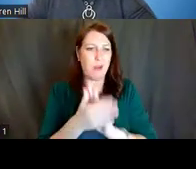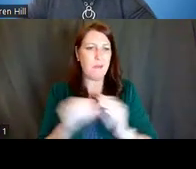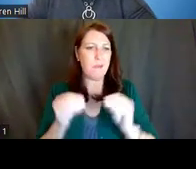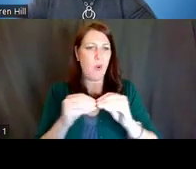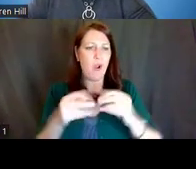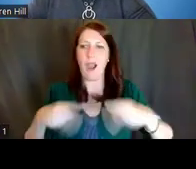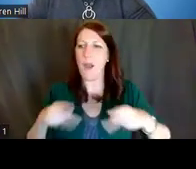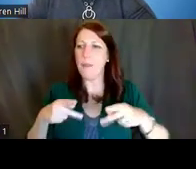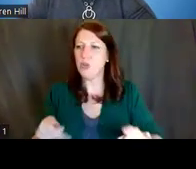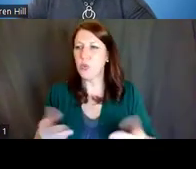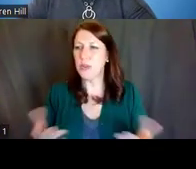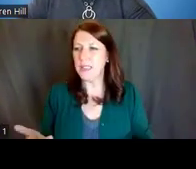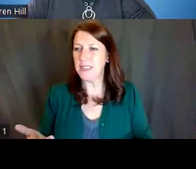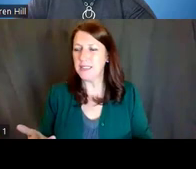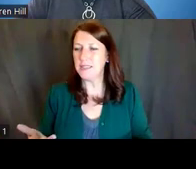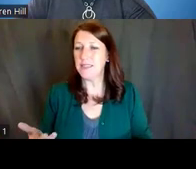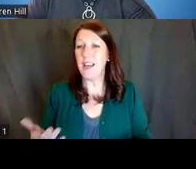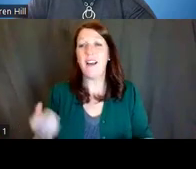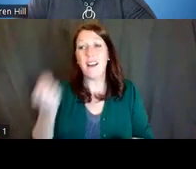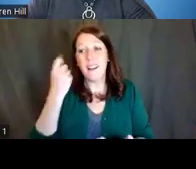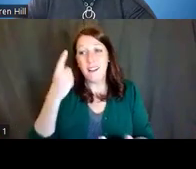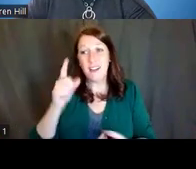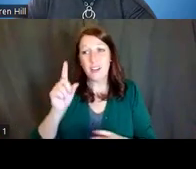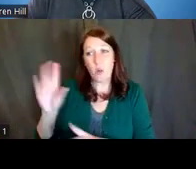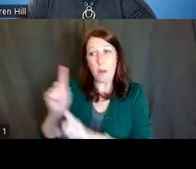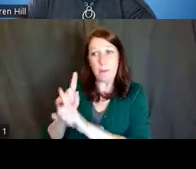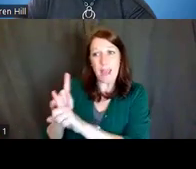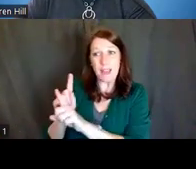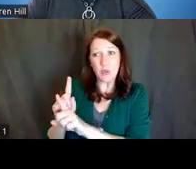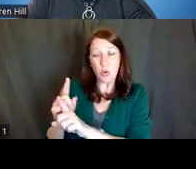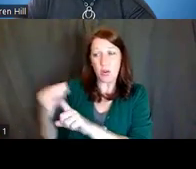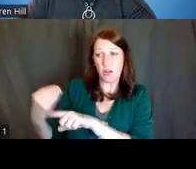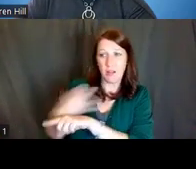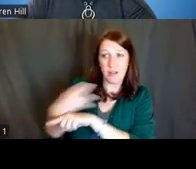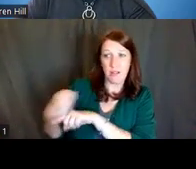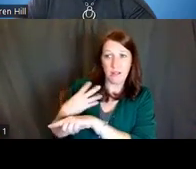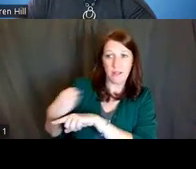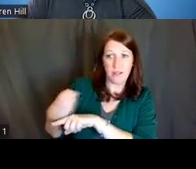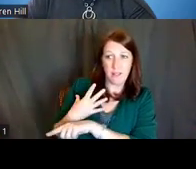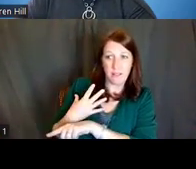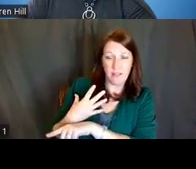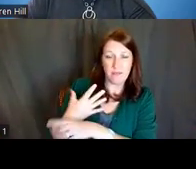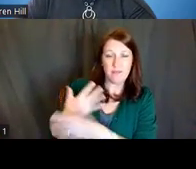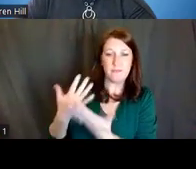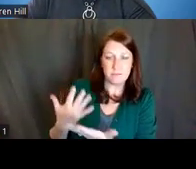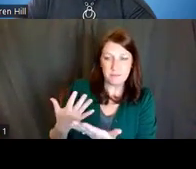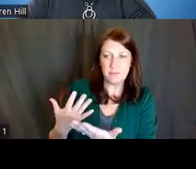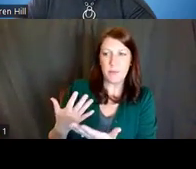The expertise that your mentors bring to your K should be evident. Reviewers will pick up on that,